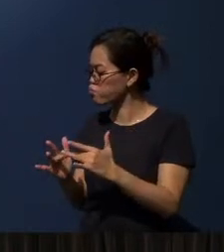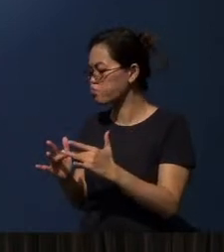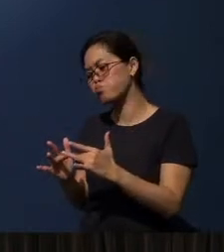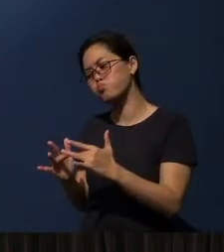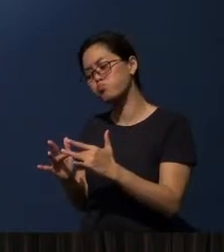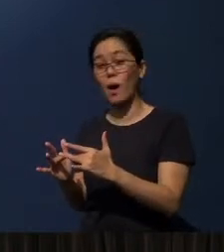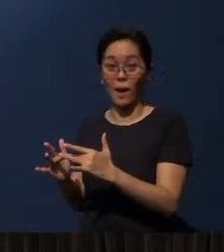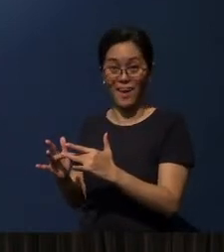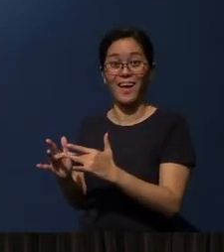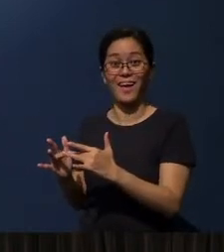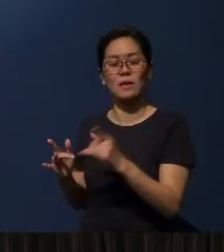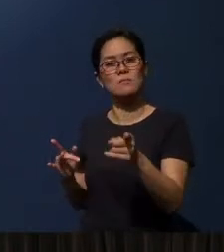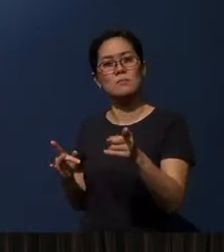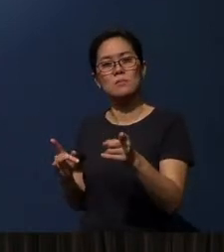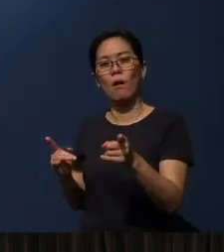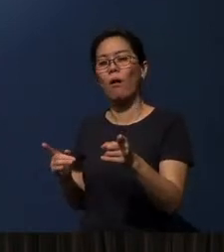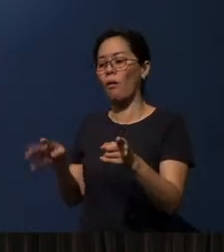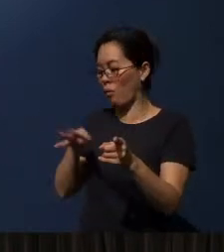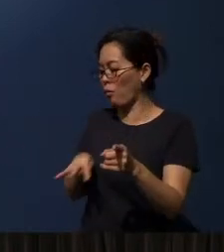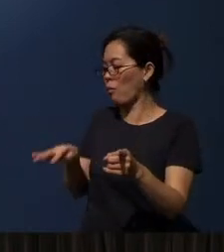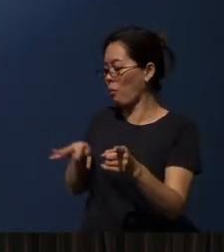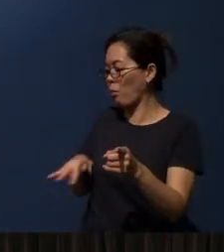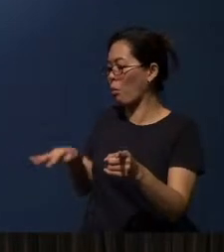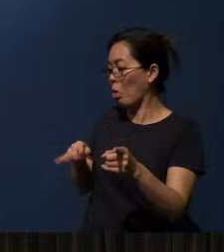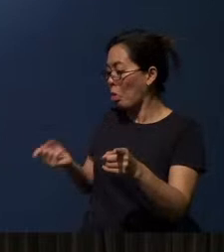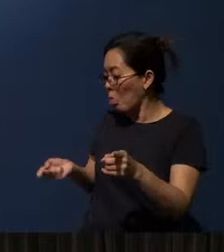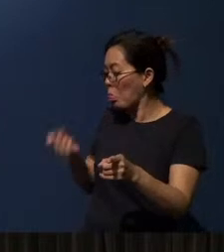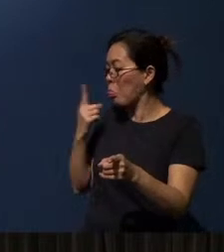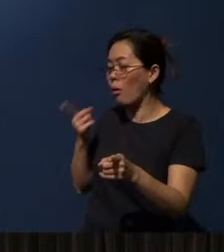Then you will begin to study the Bible and understand the Bible,